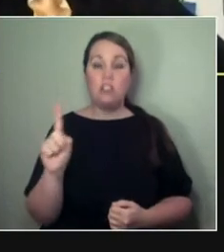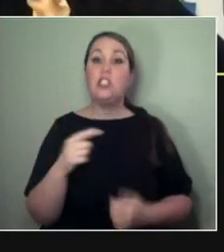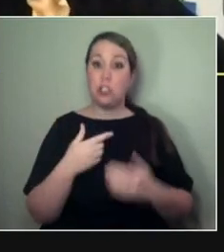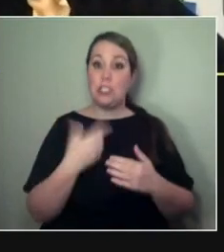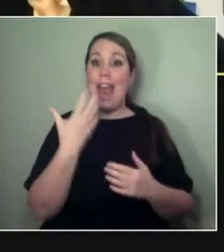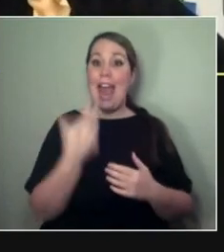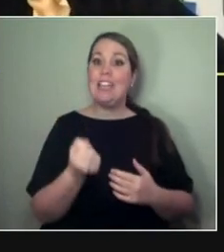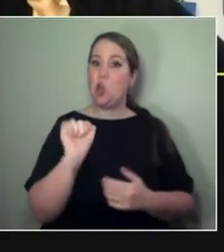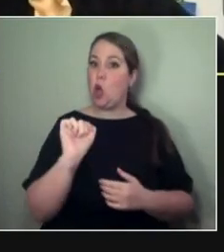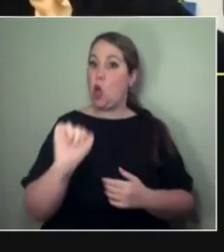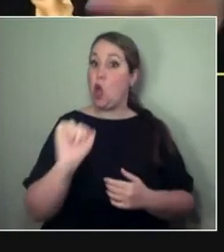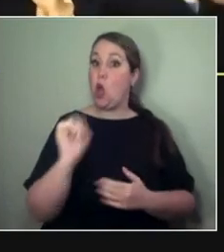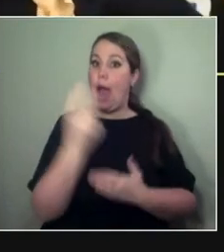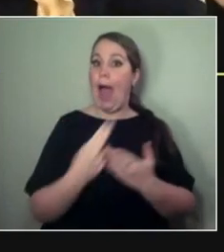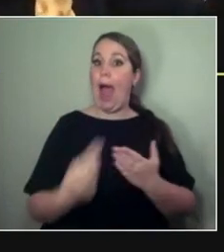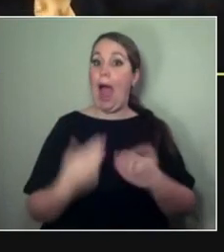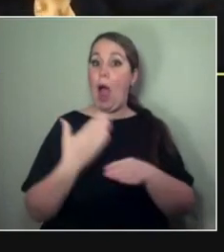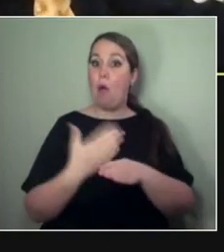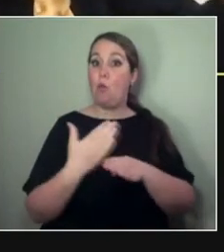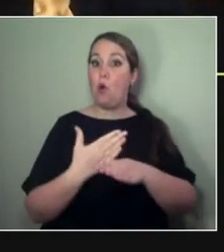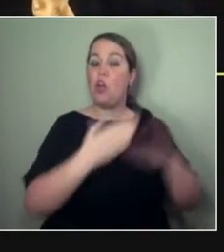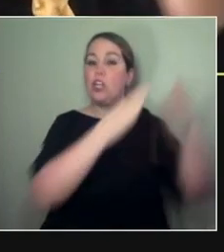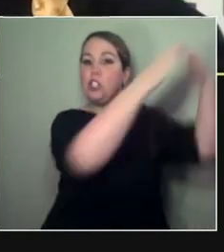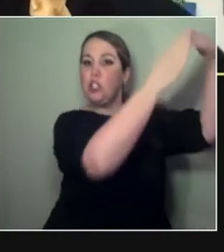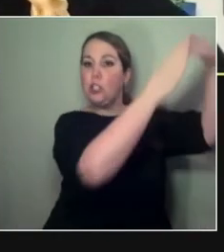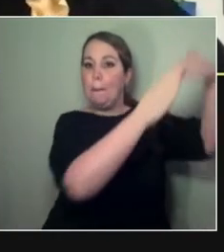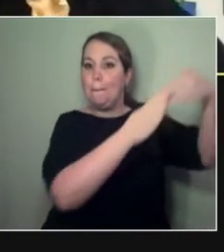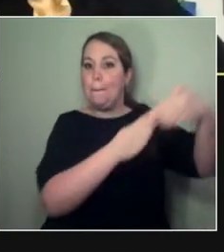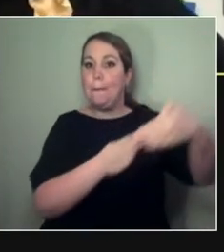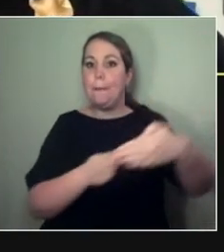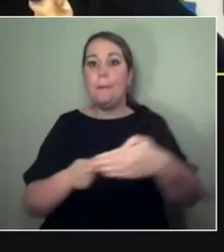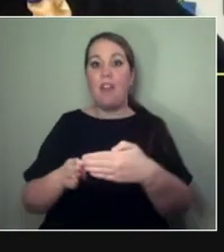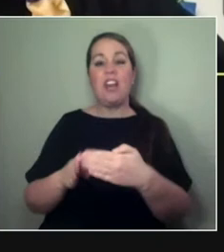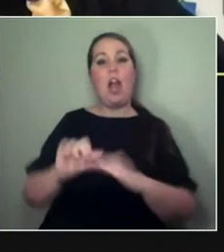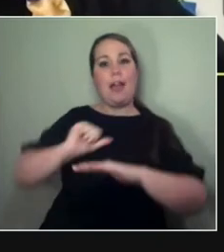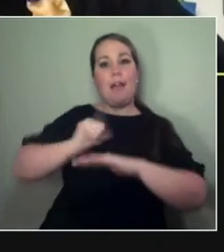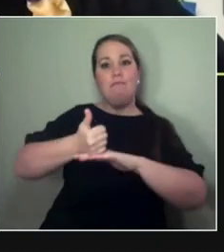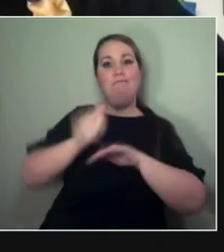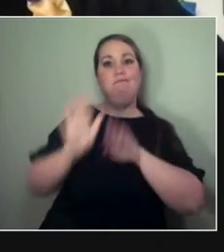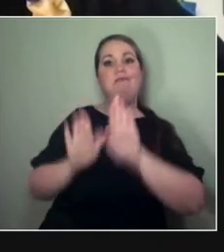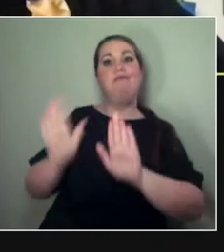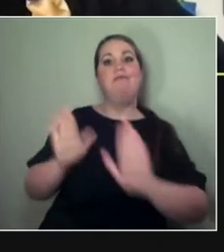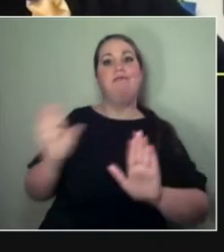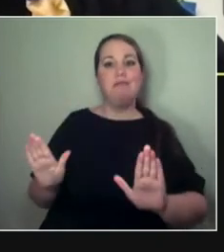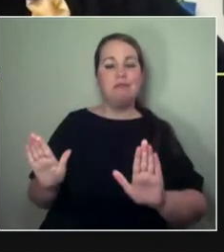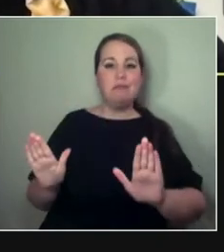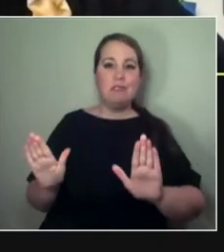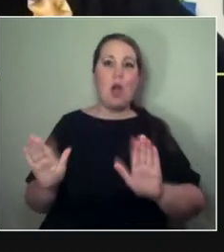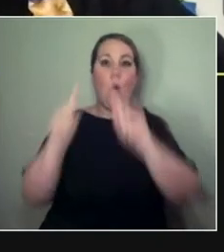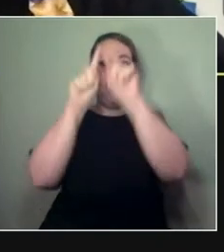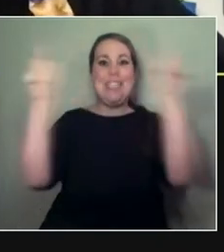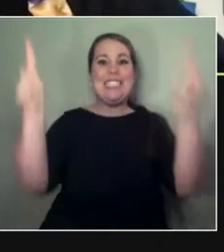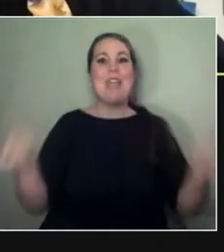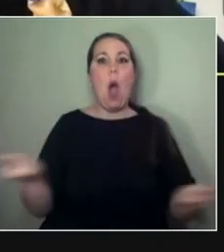And I guess I get to then play with it and make this— Fill a gallery window, which I'm really looking forward to, yeah.